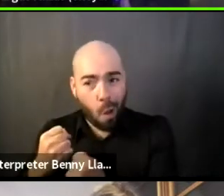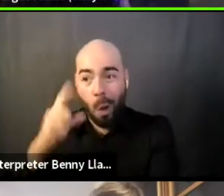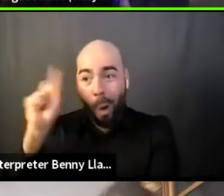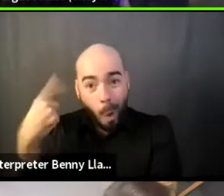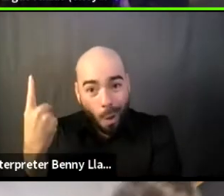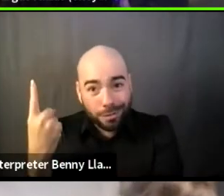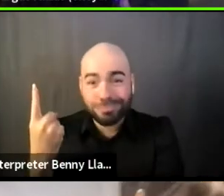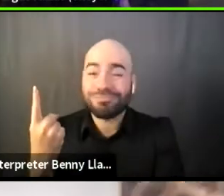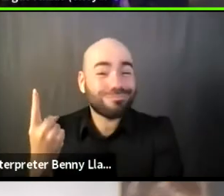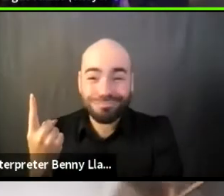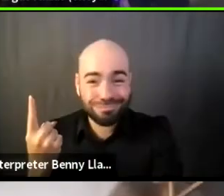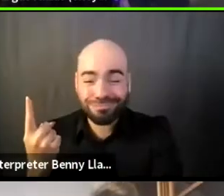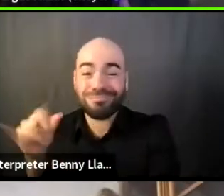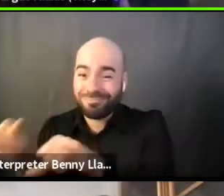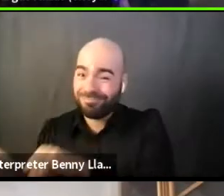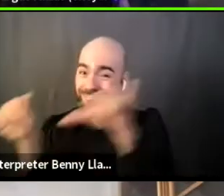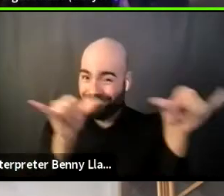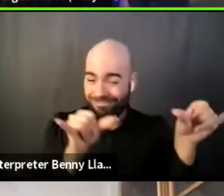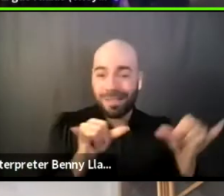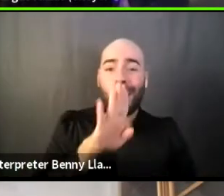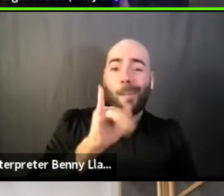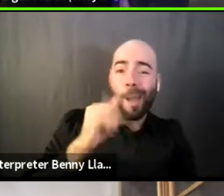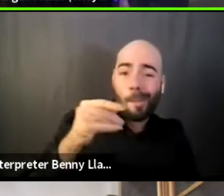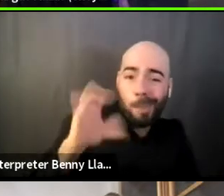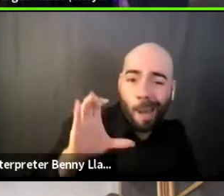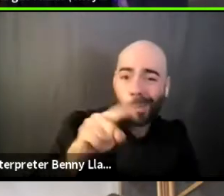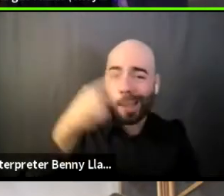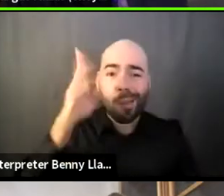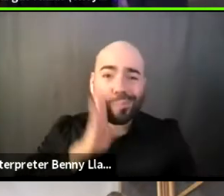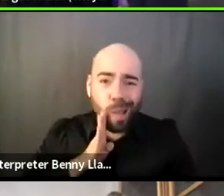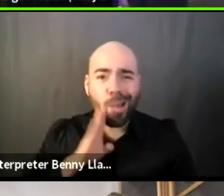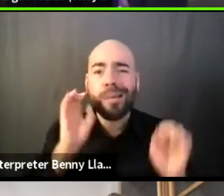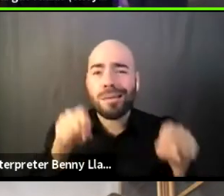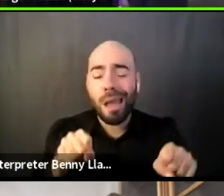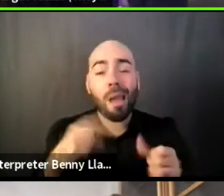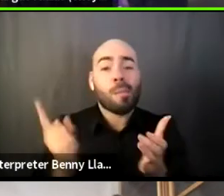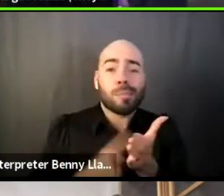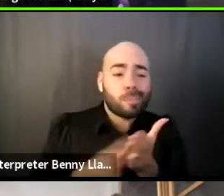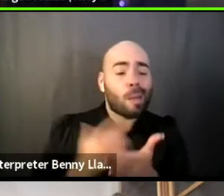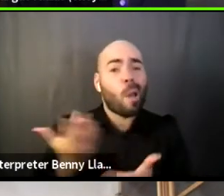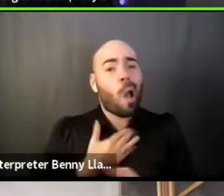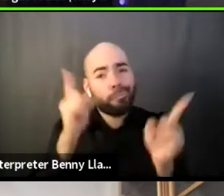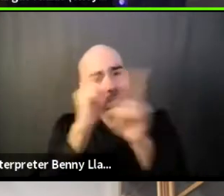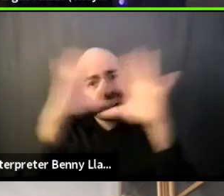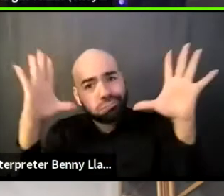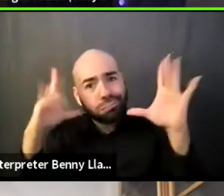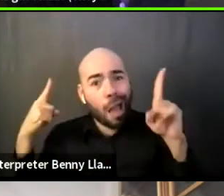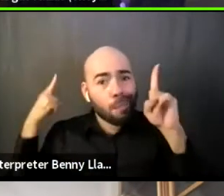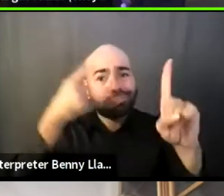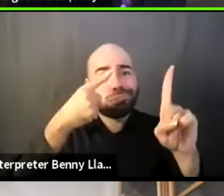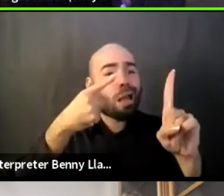Sometimes, our missions or visions don't align and sometimes, that's okay.